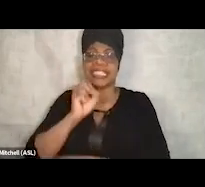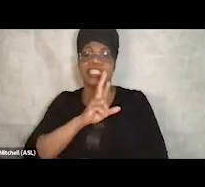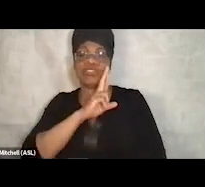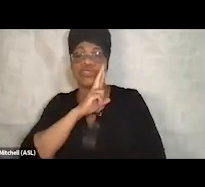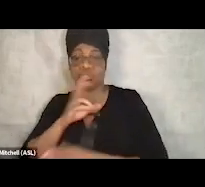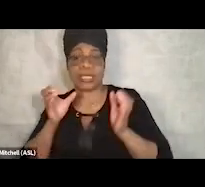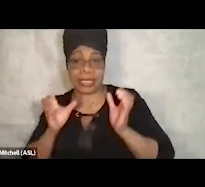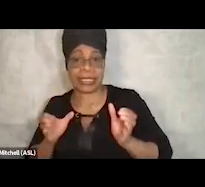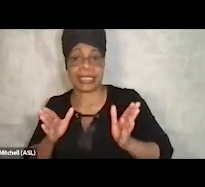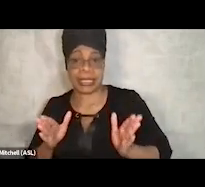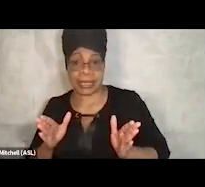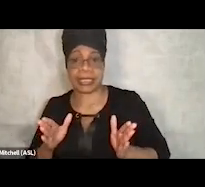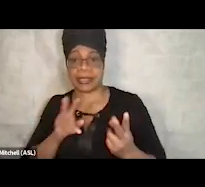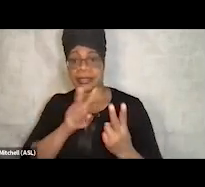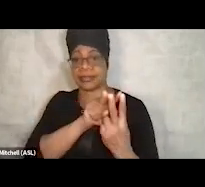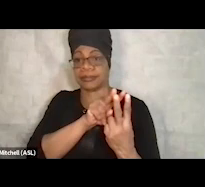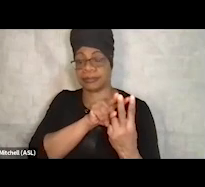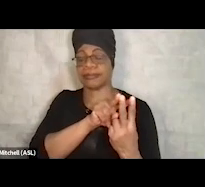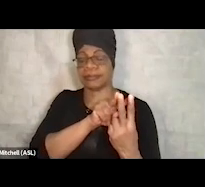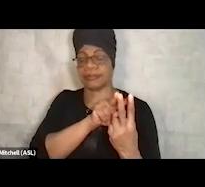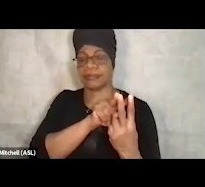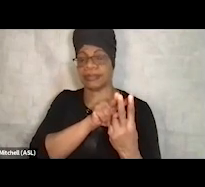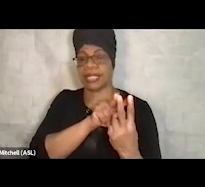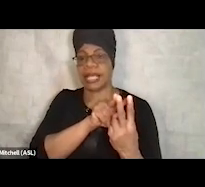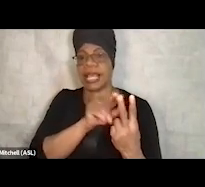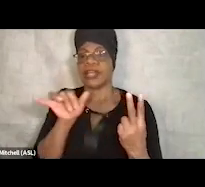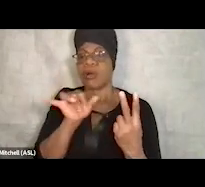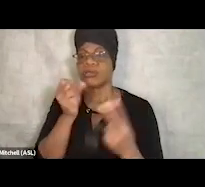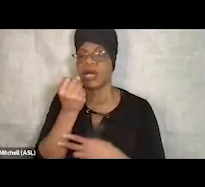But I think to understand who our audience is